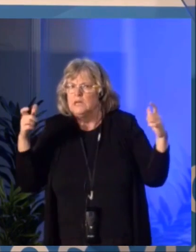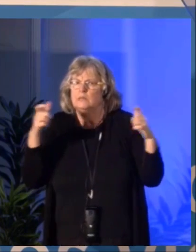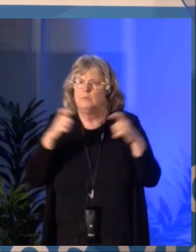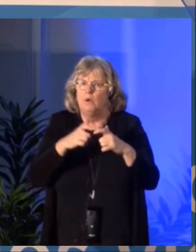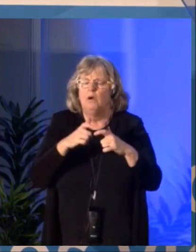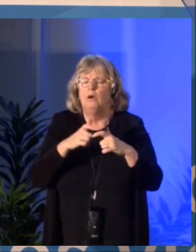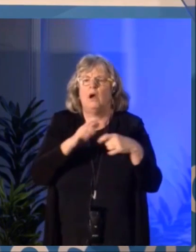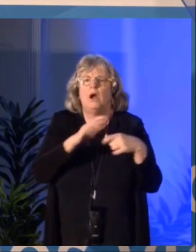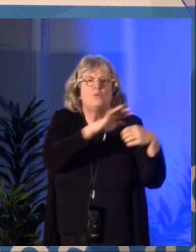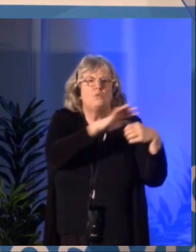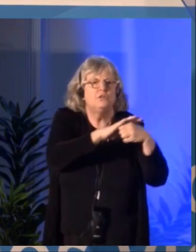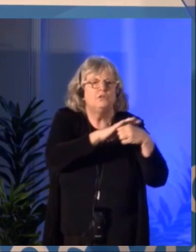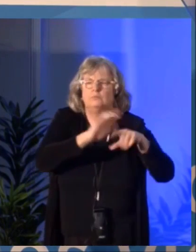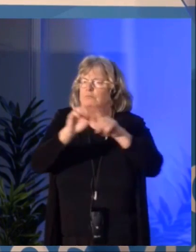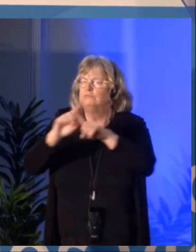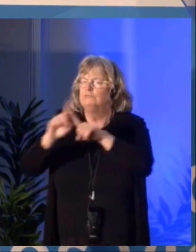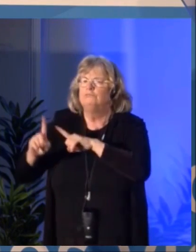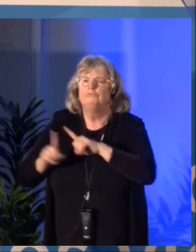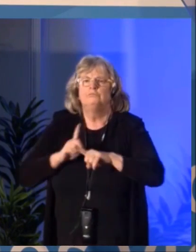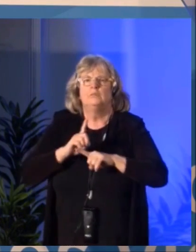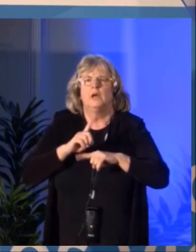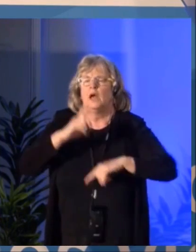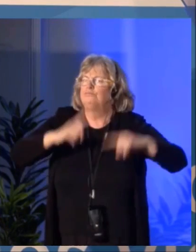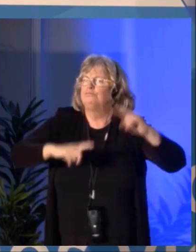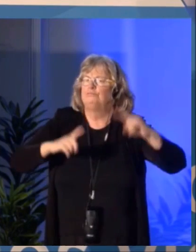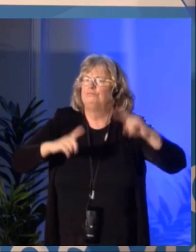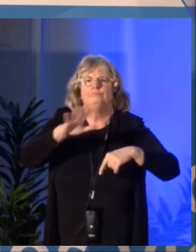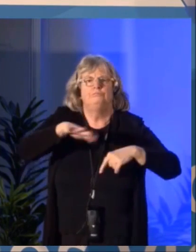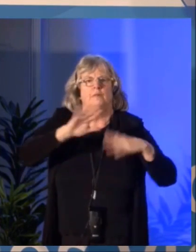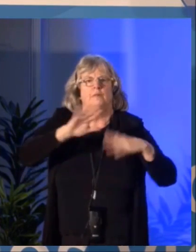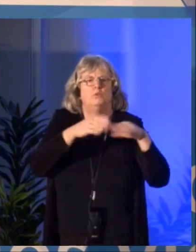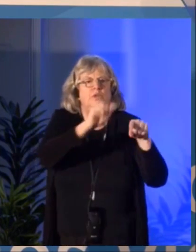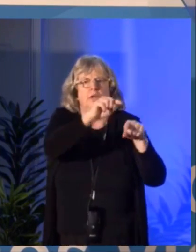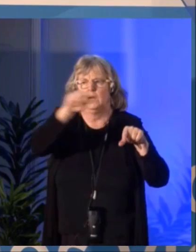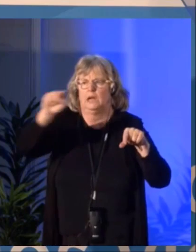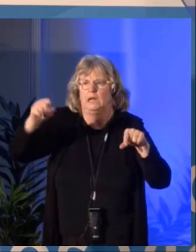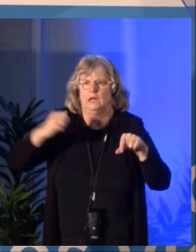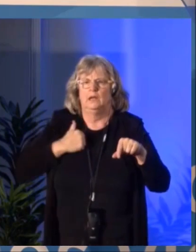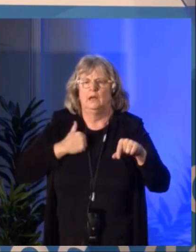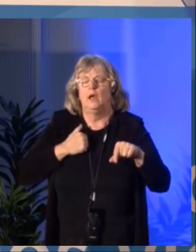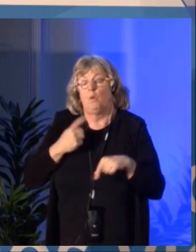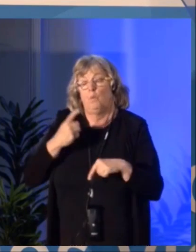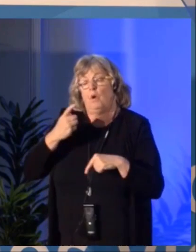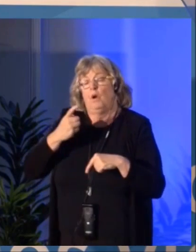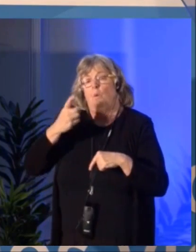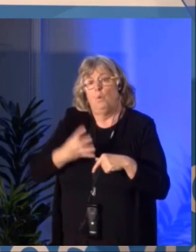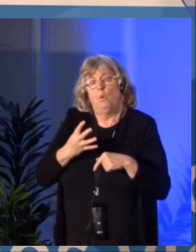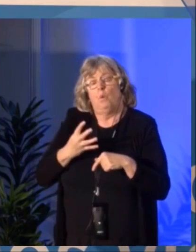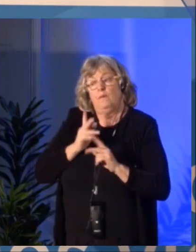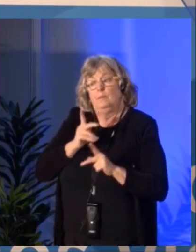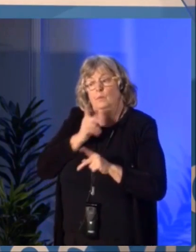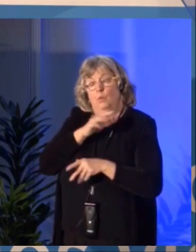so that's why this March we'll hold in Montreal a national summit on the arts and digital world.